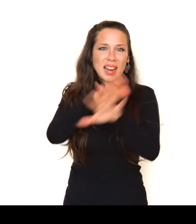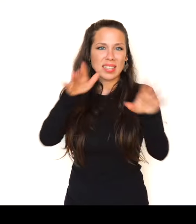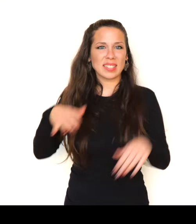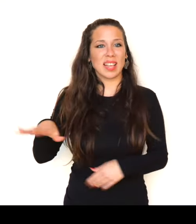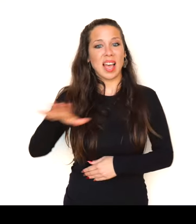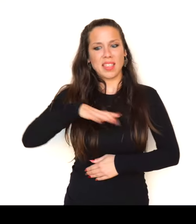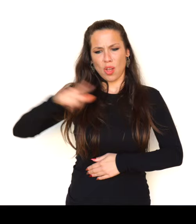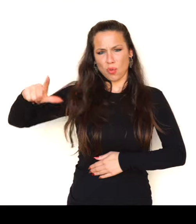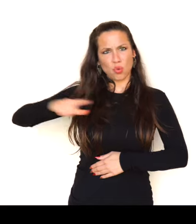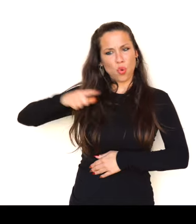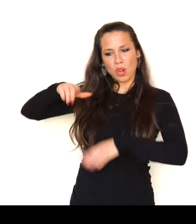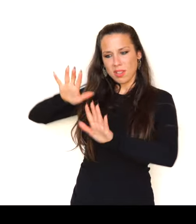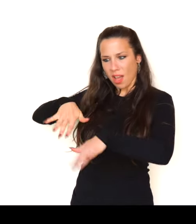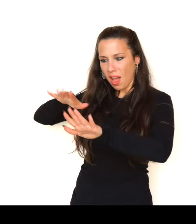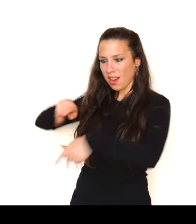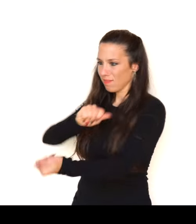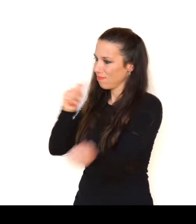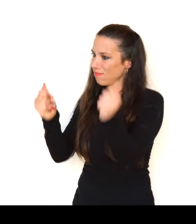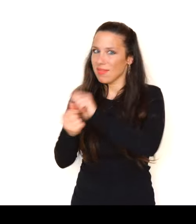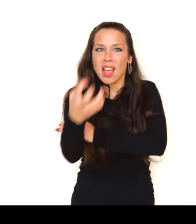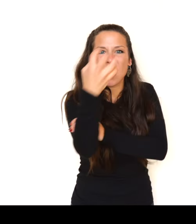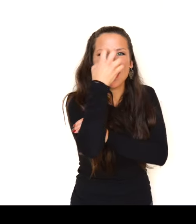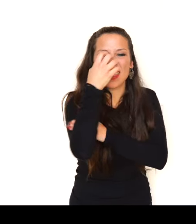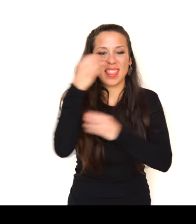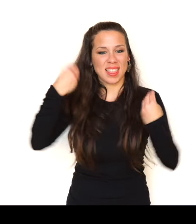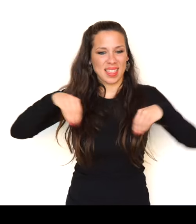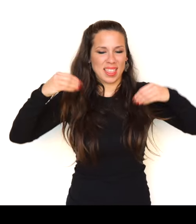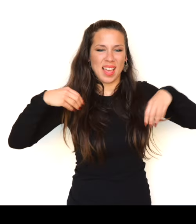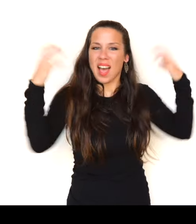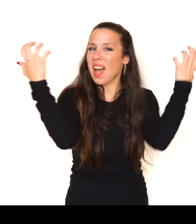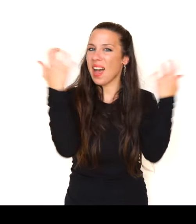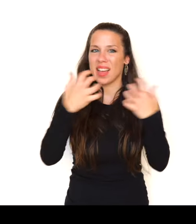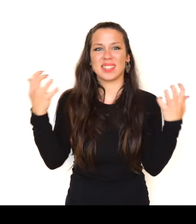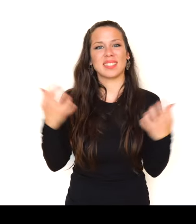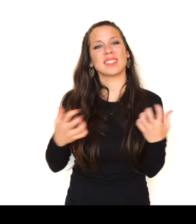From soldiers I would make clowns